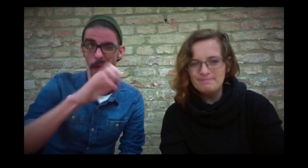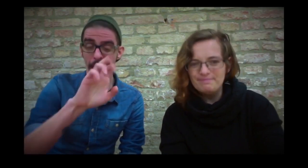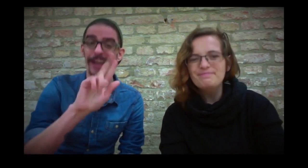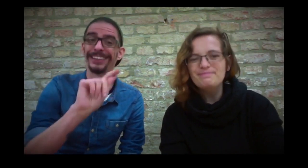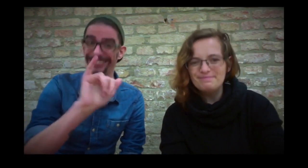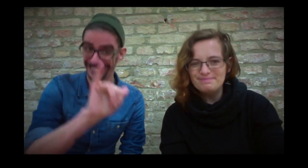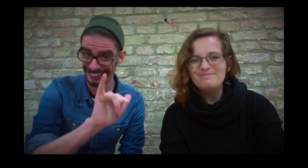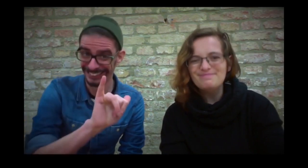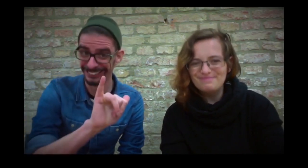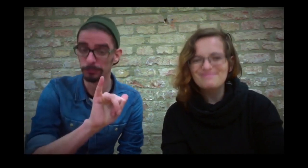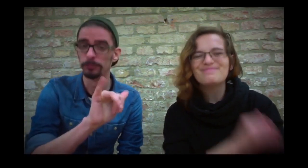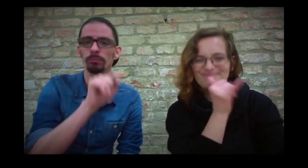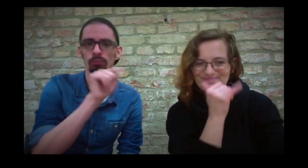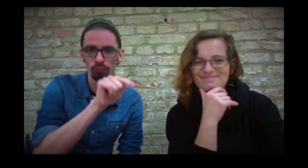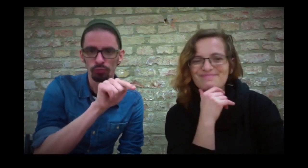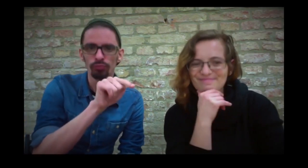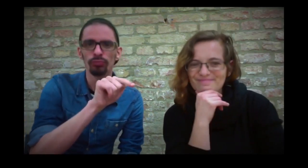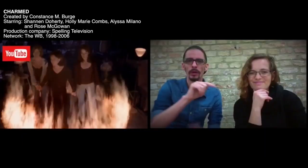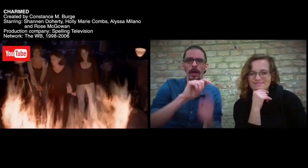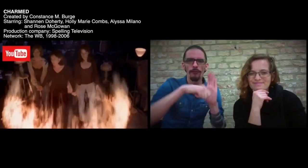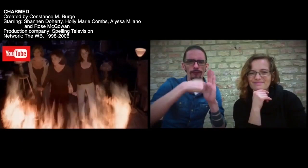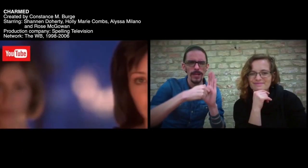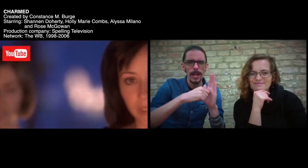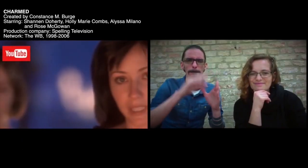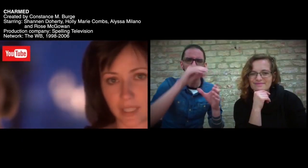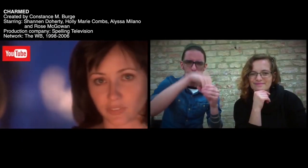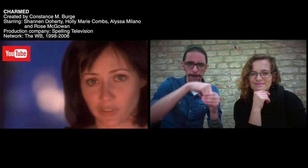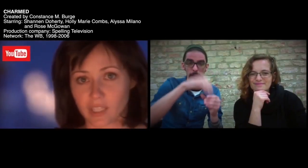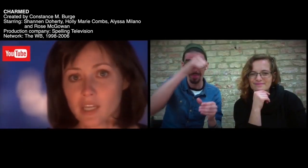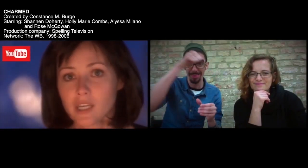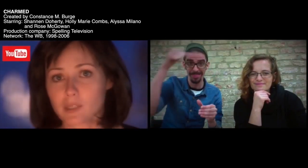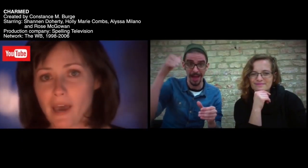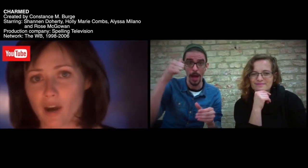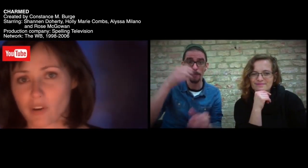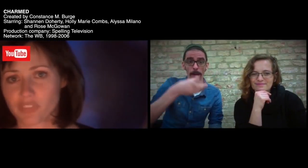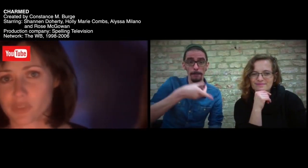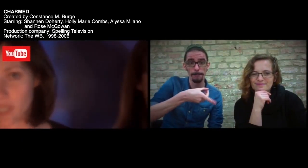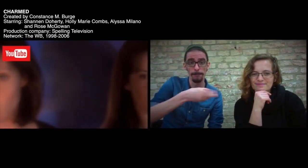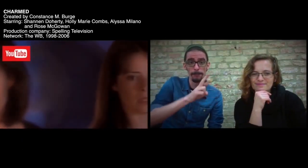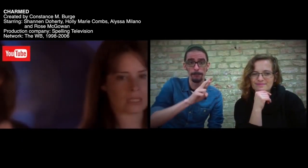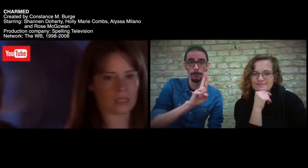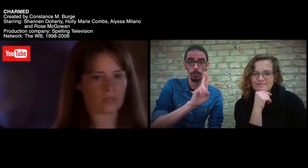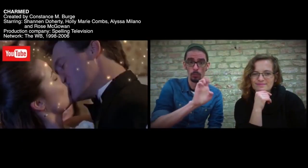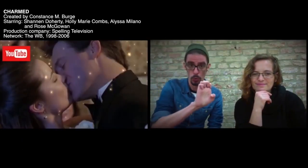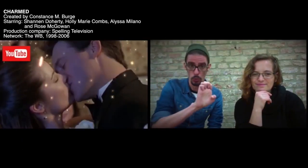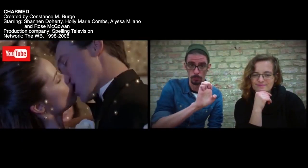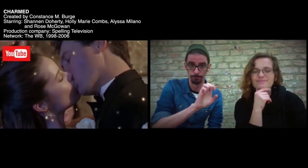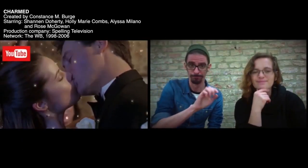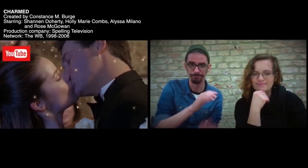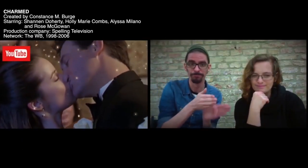Shannon Doherty. She plays the character of the eldest witch sister called Prue.